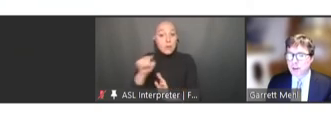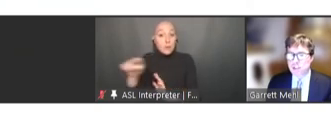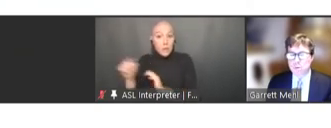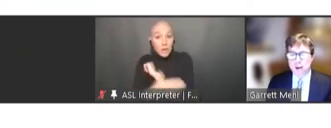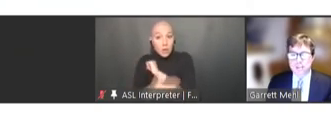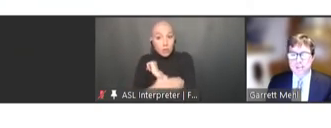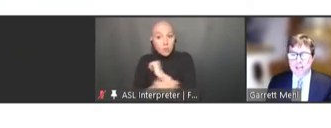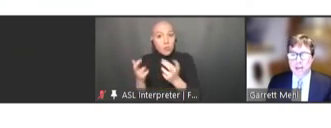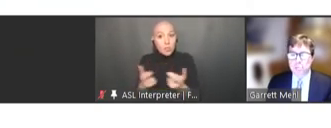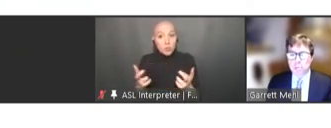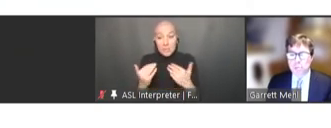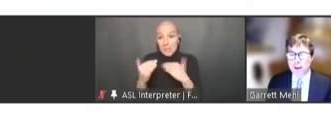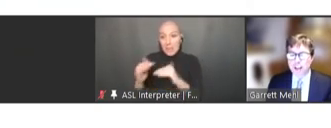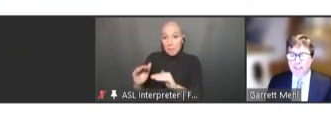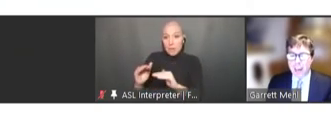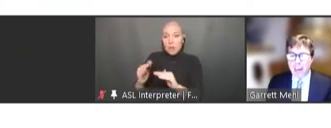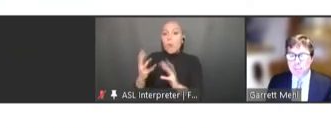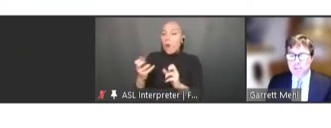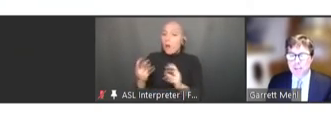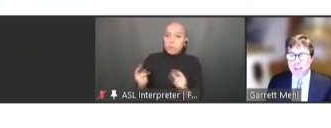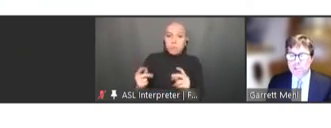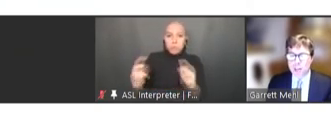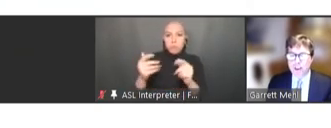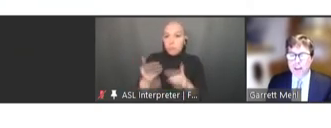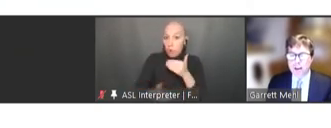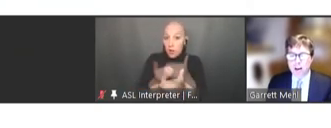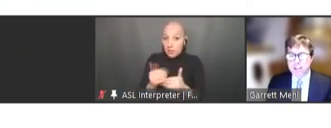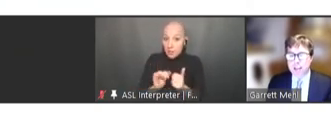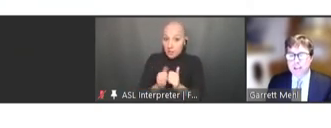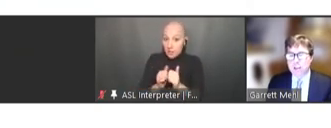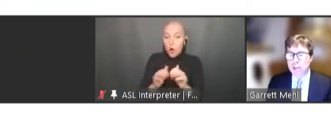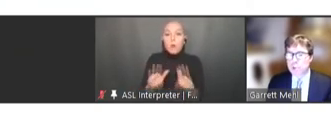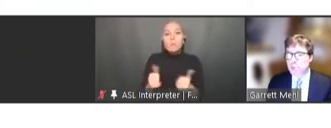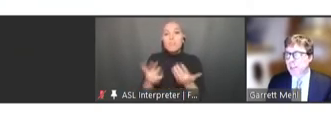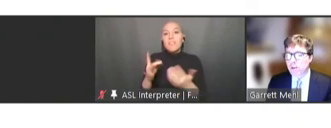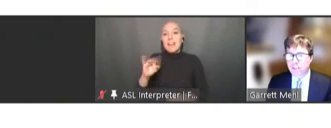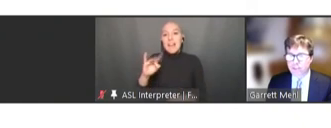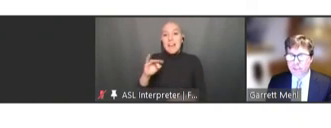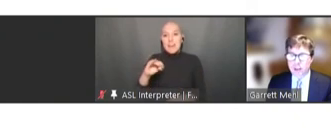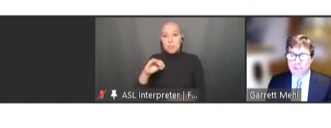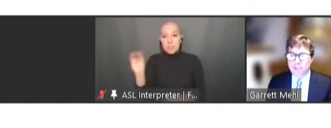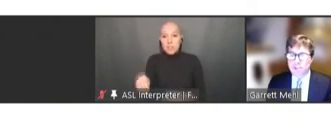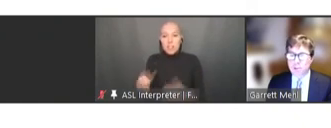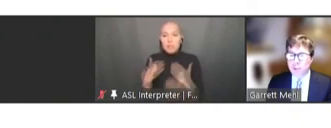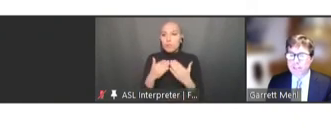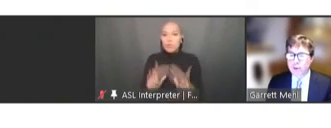this process by providing the 80 percent generic content to allow for countries to really focus